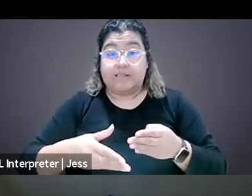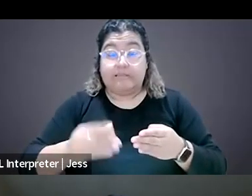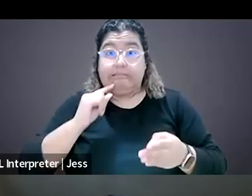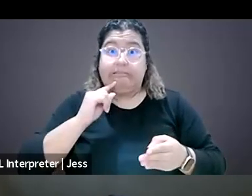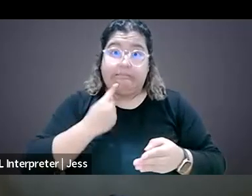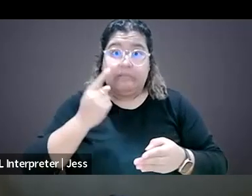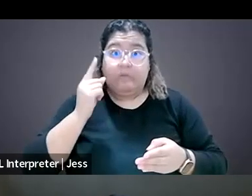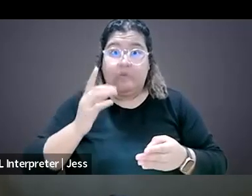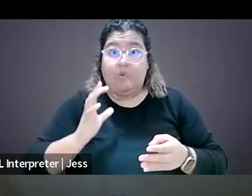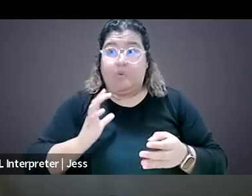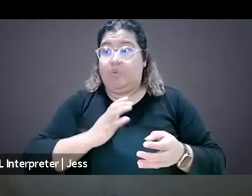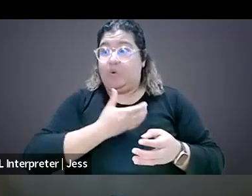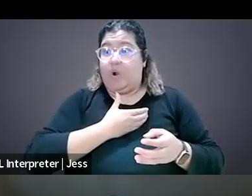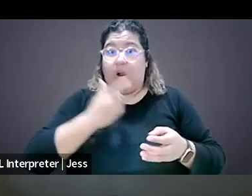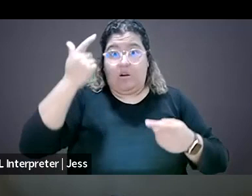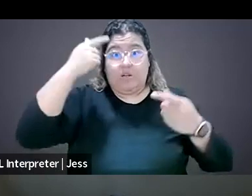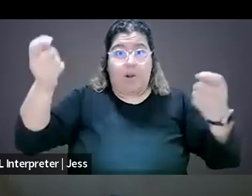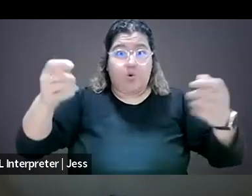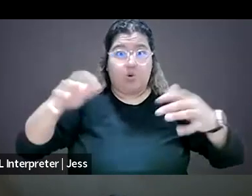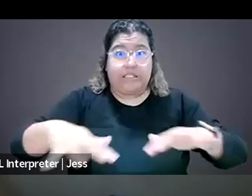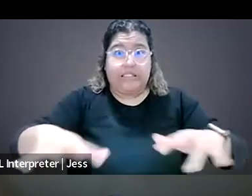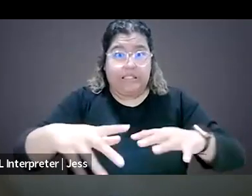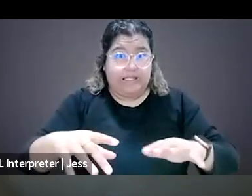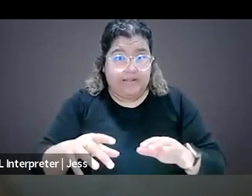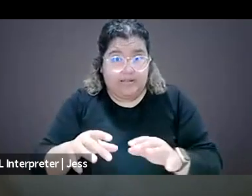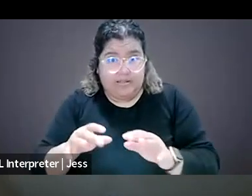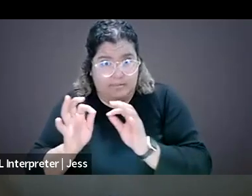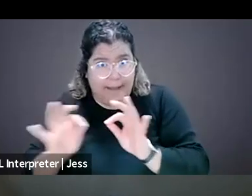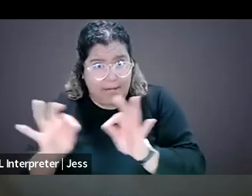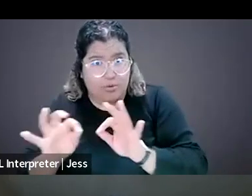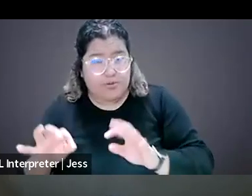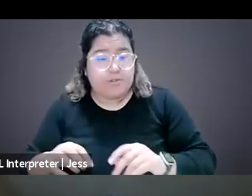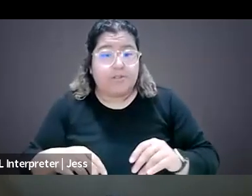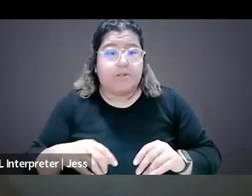They matter. And as far as resources are concerned, I'll just reiterate,